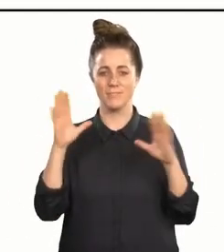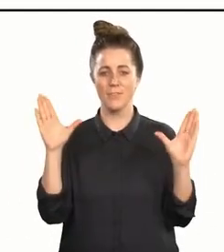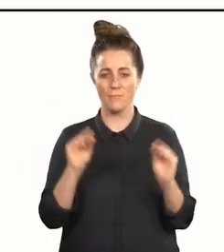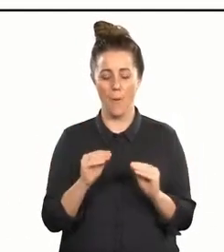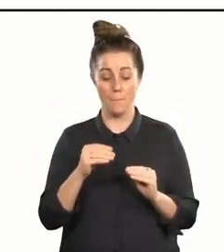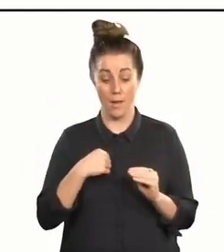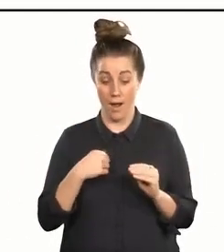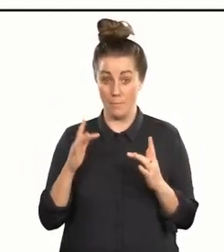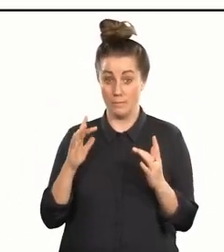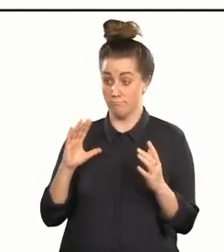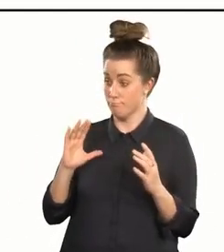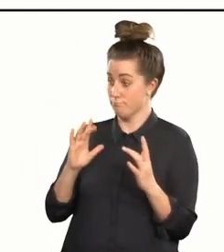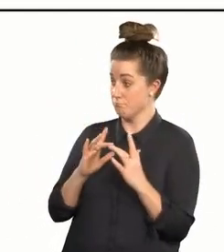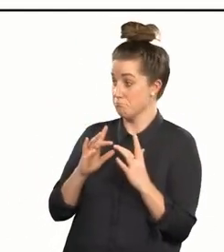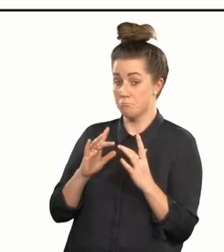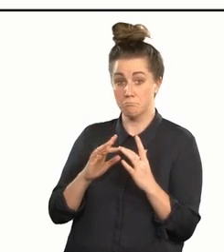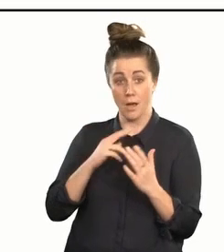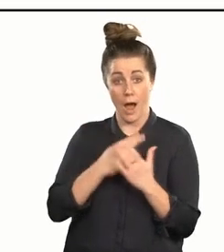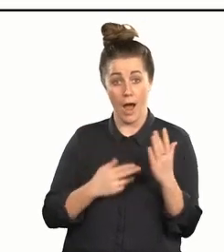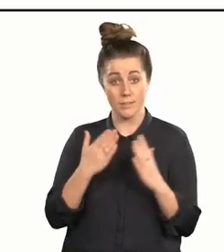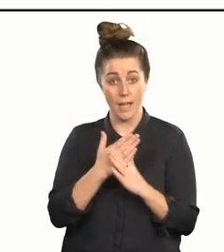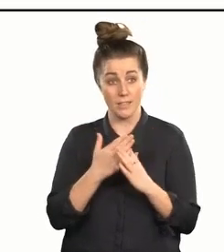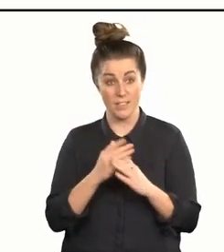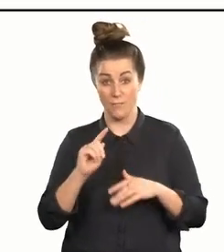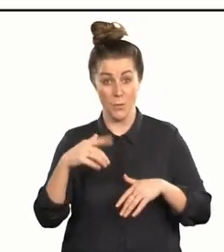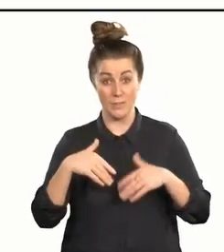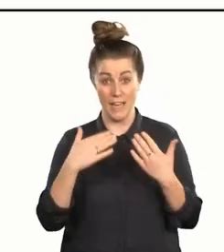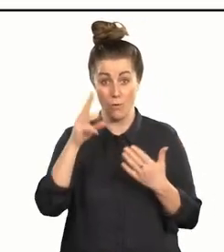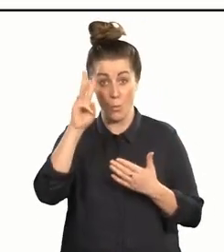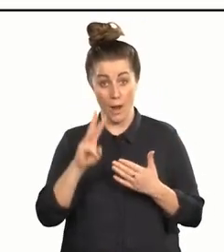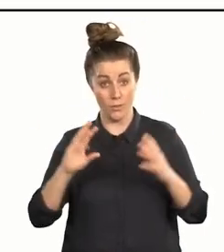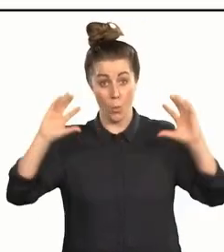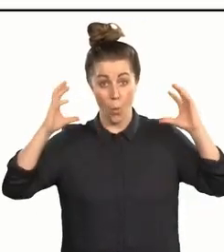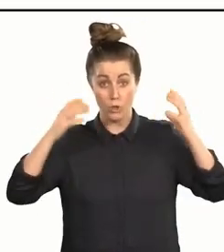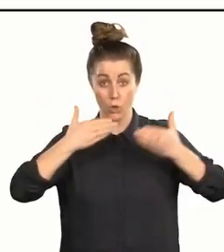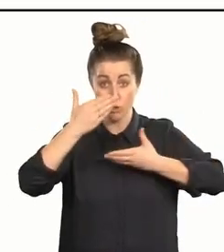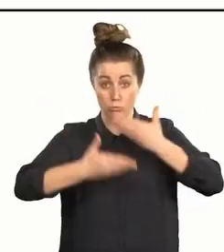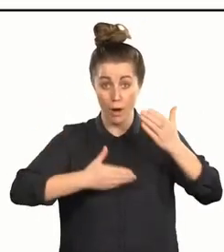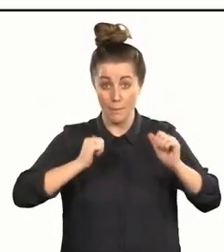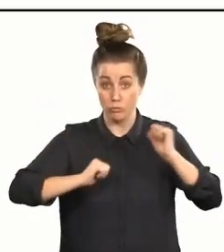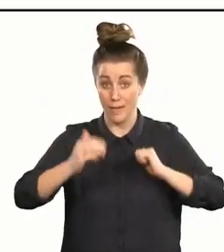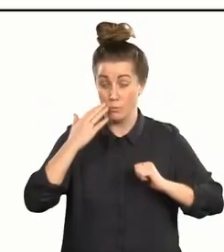I've been connecting with Arts Access Aotearoa since I was part of the first Wellington audio describer training.